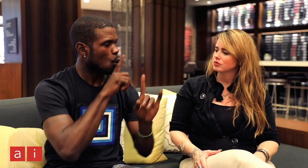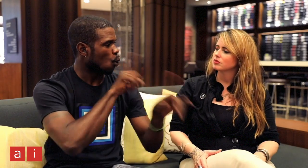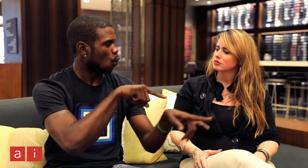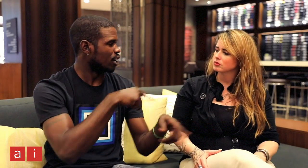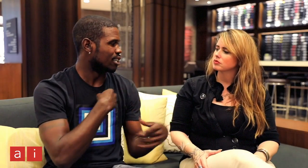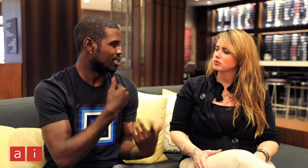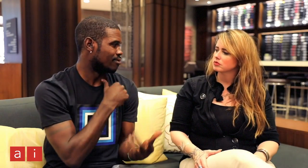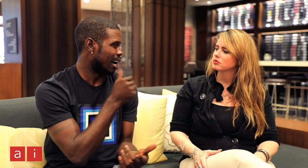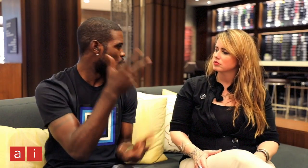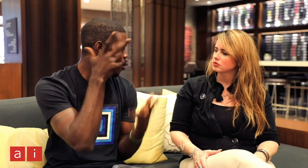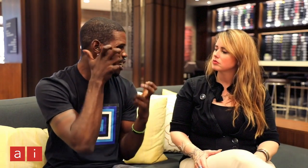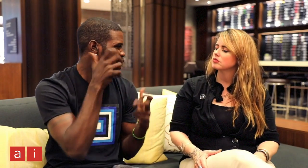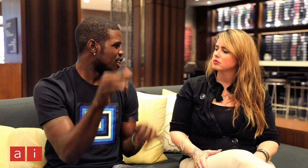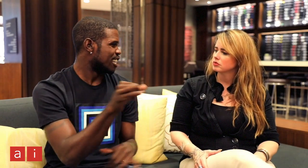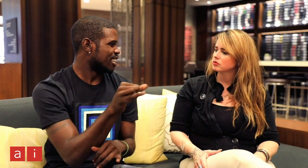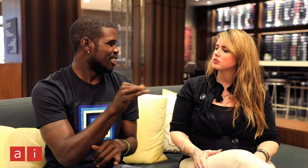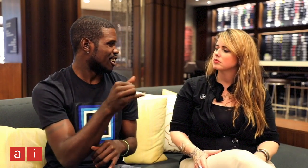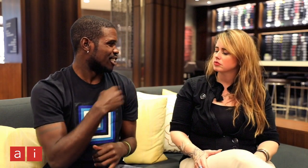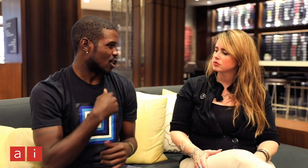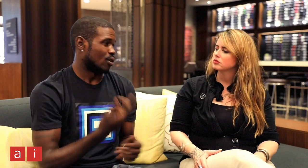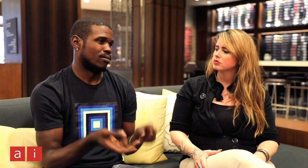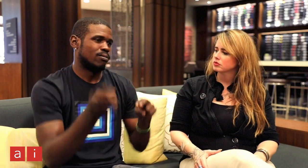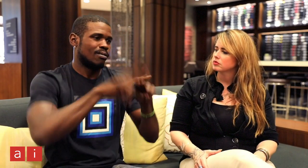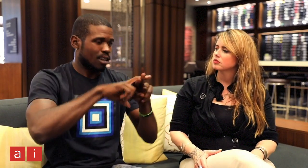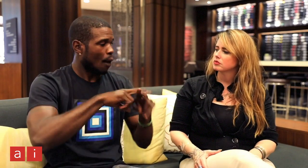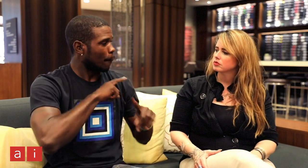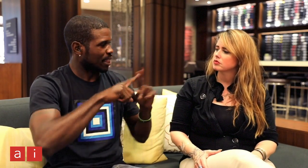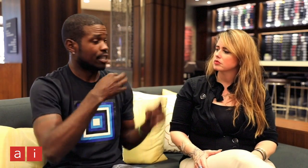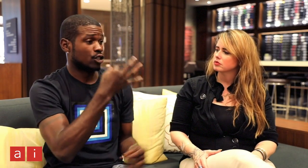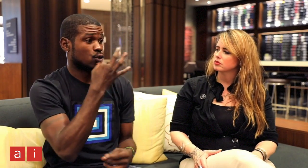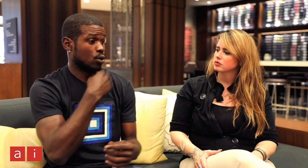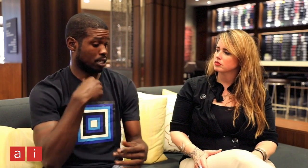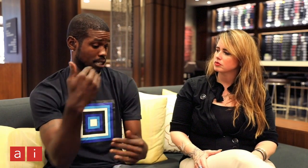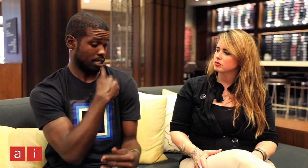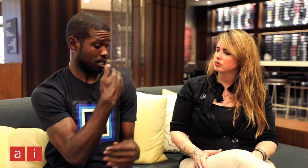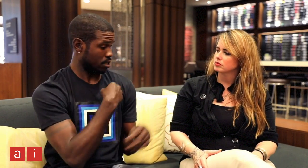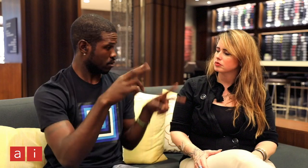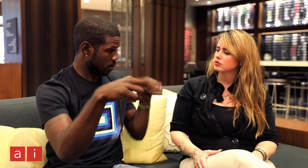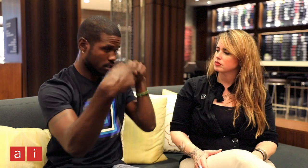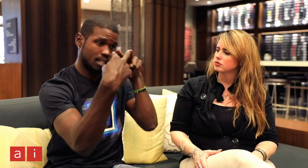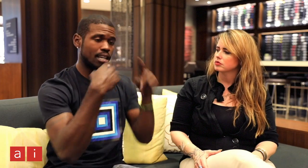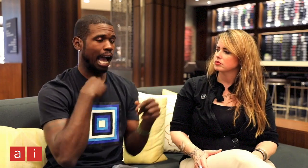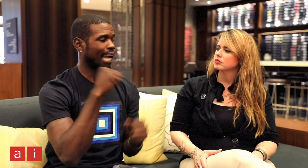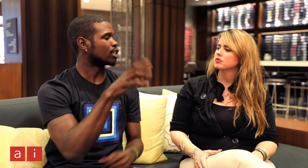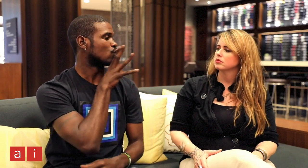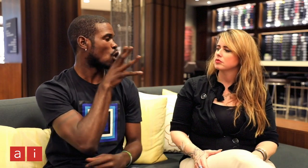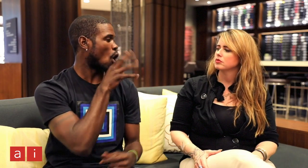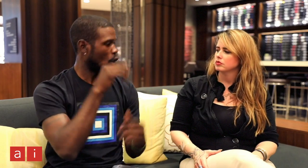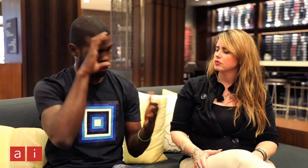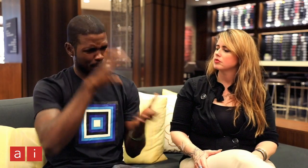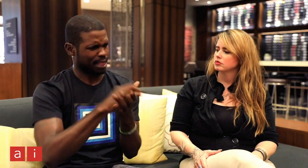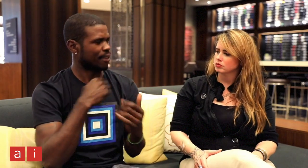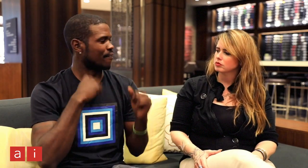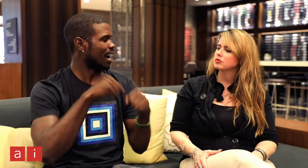and I can't hear them so it increases the tension. If they physically try and get my attention and I use my voice to communicate with them,